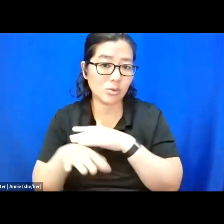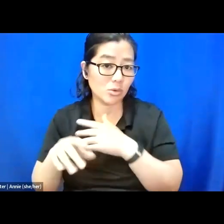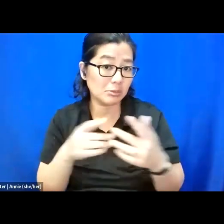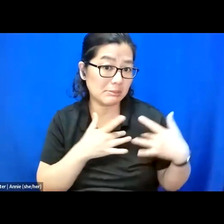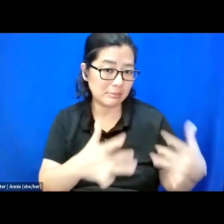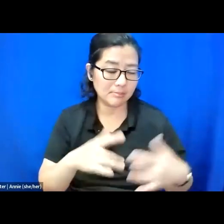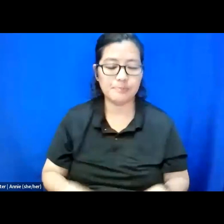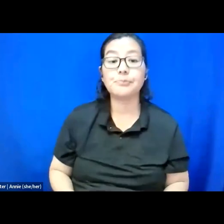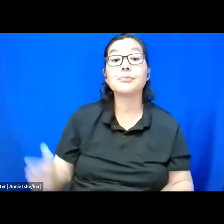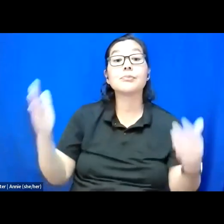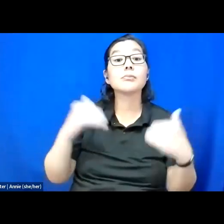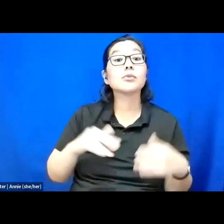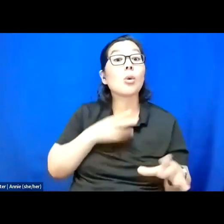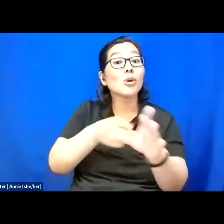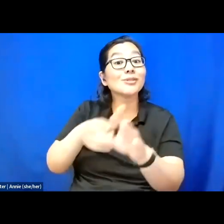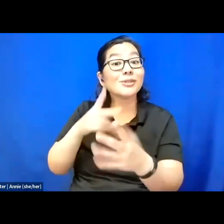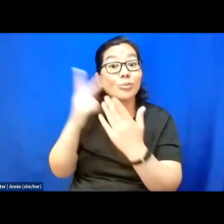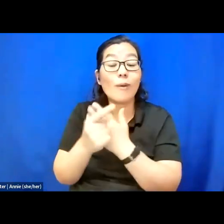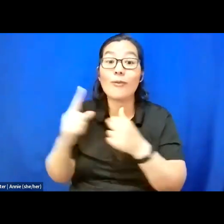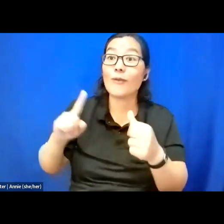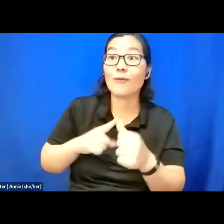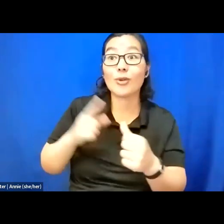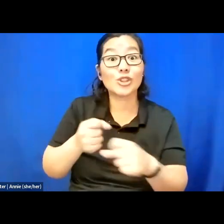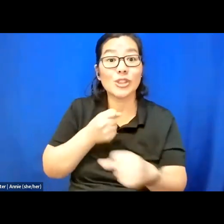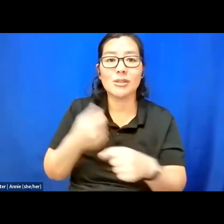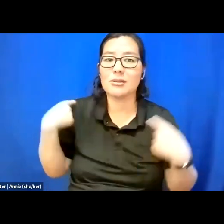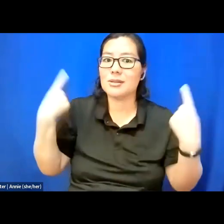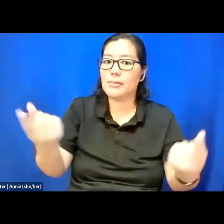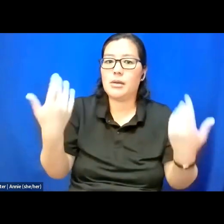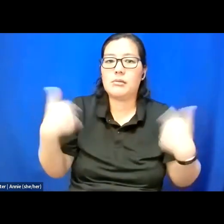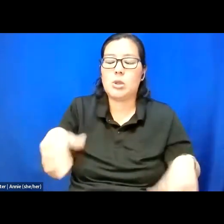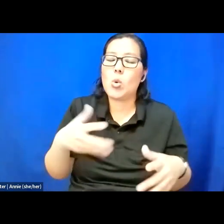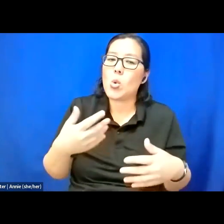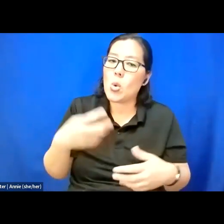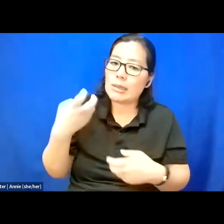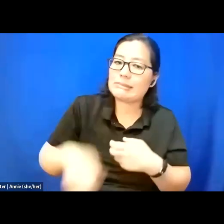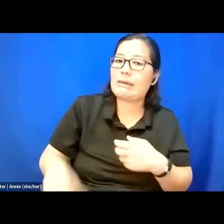So participating in this program for the first year has been a really rough experience for these fellows in many ways.